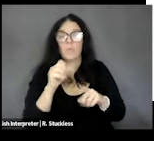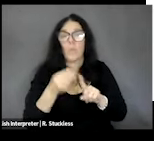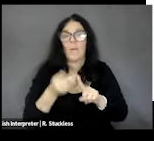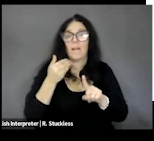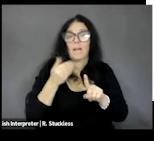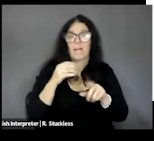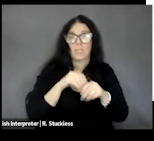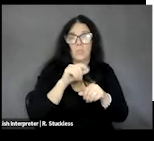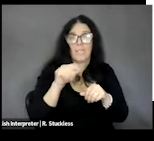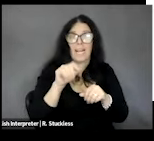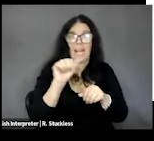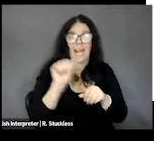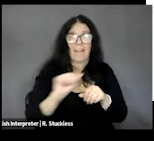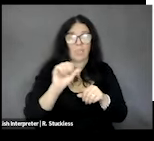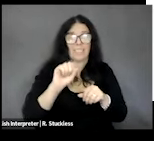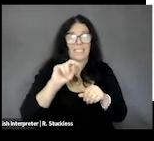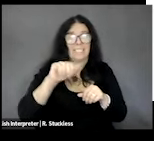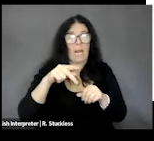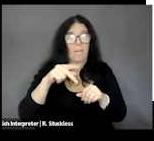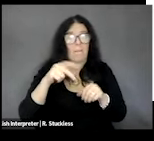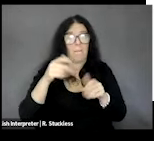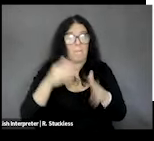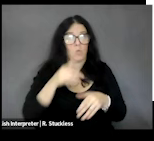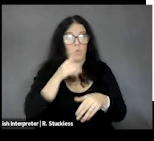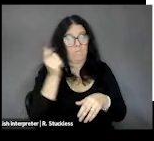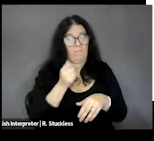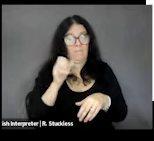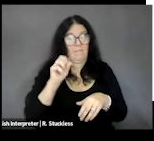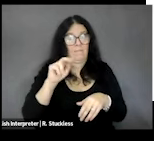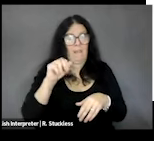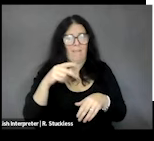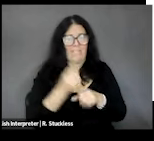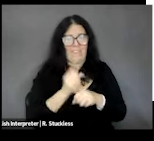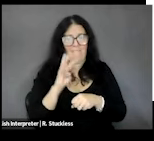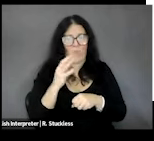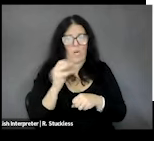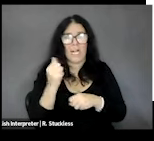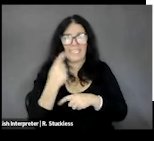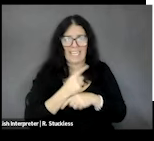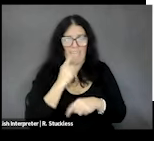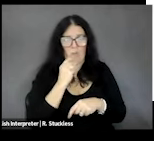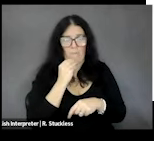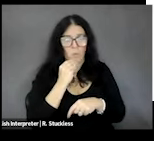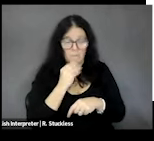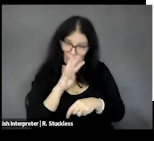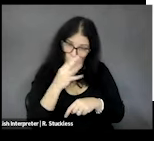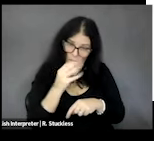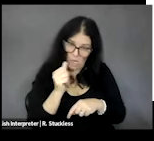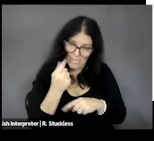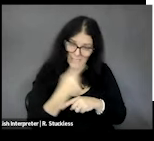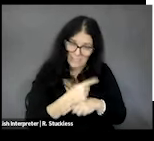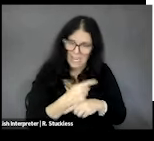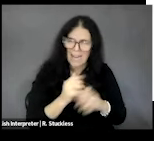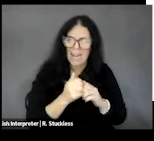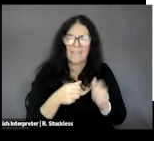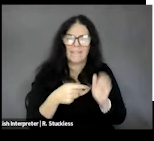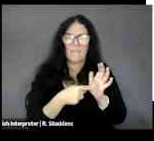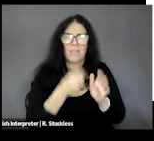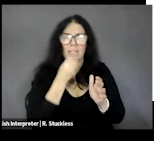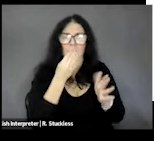$4 per day for food, which is just mindboggling to me. You are able to - applicants are able to